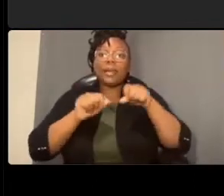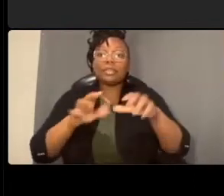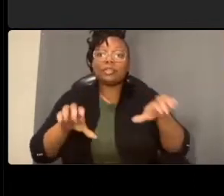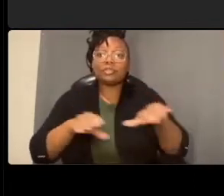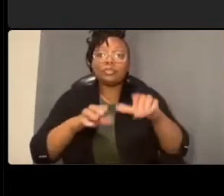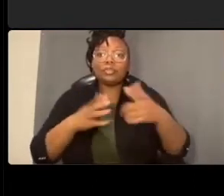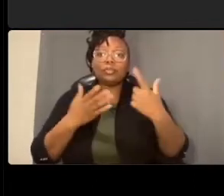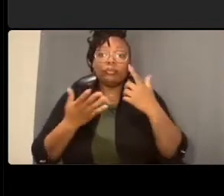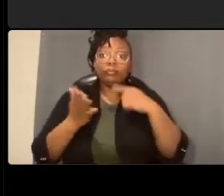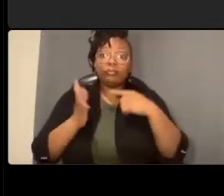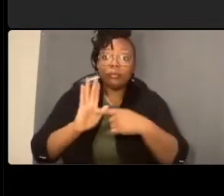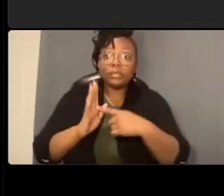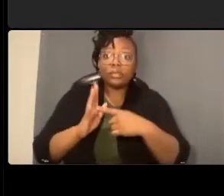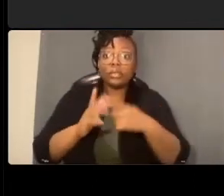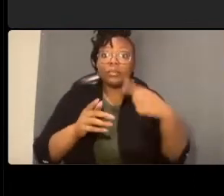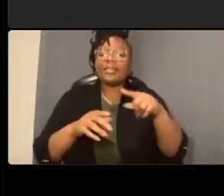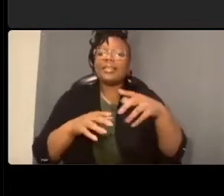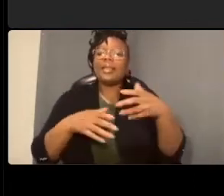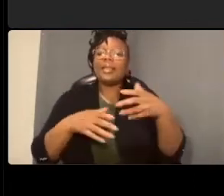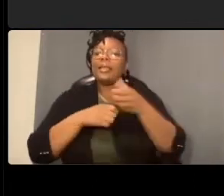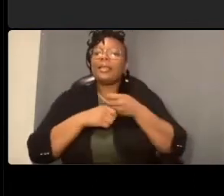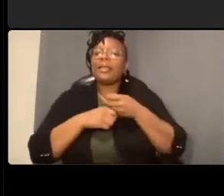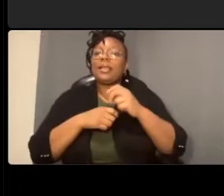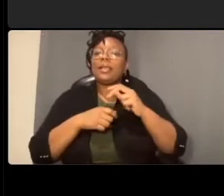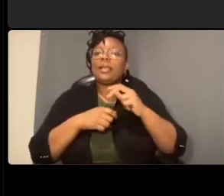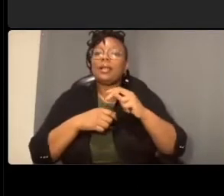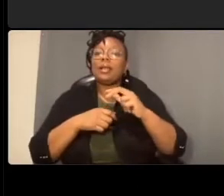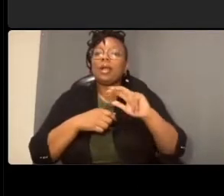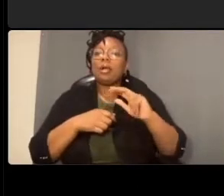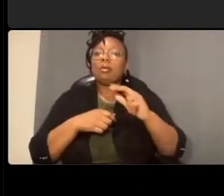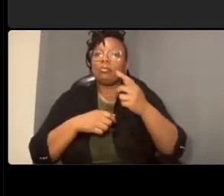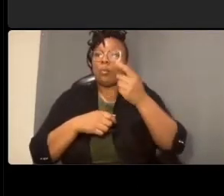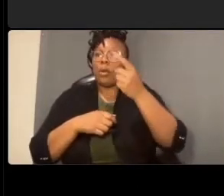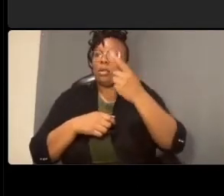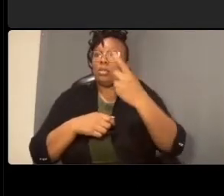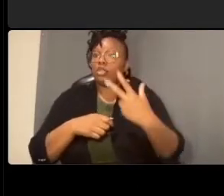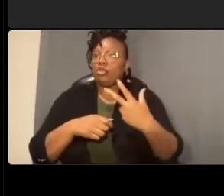you know a third of connecticut avenue so to speak are they going to have to register the bikes